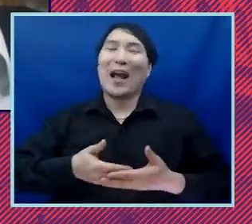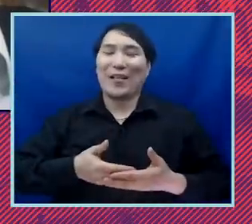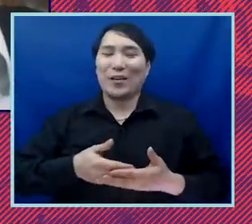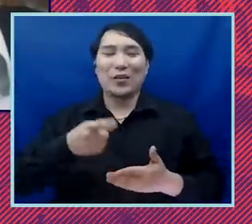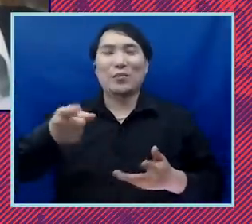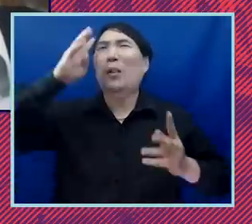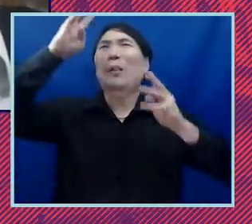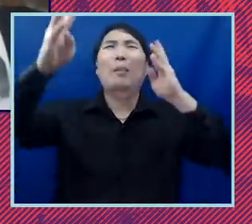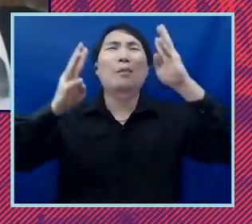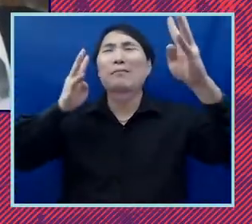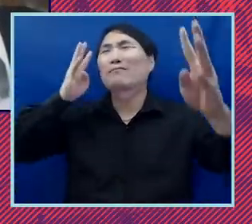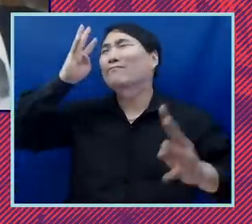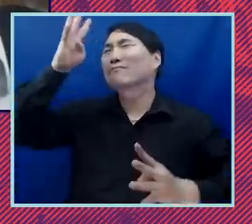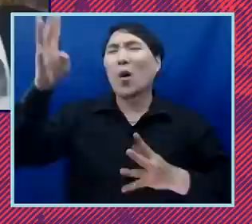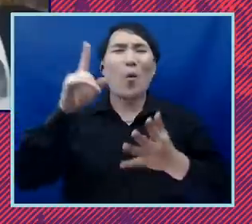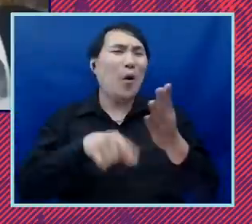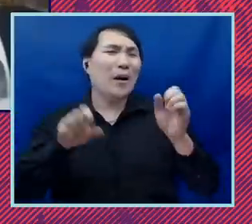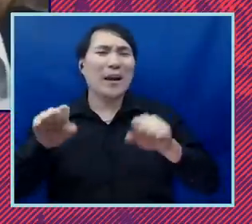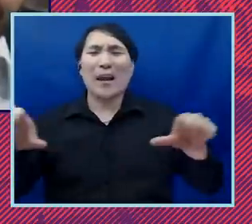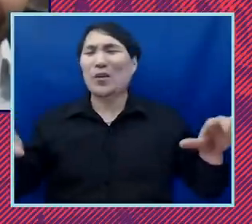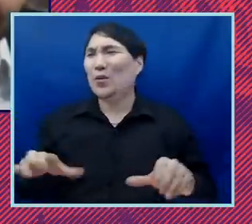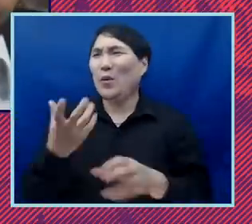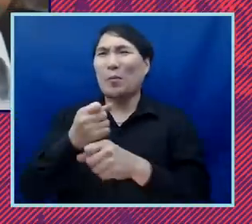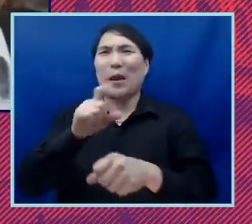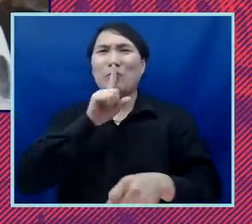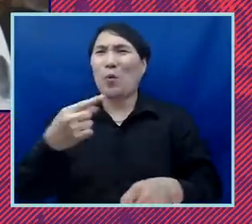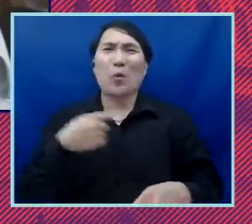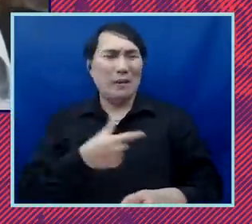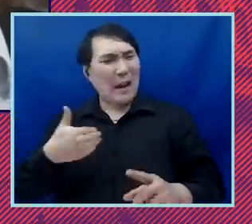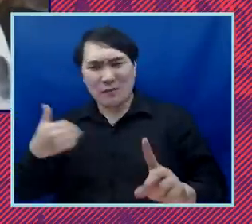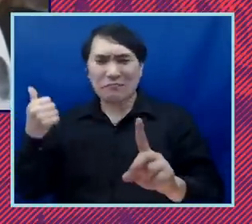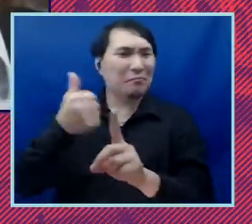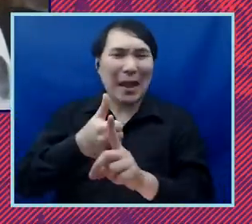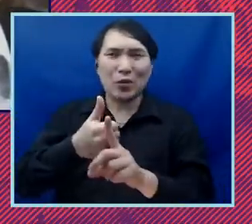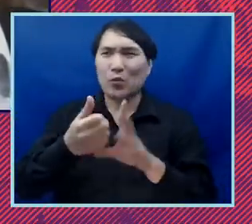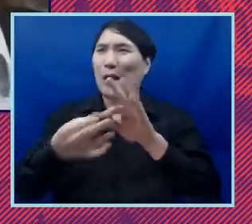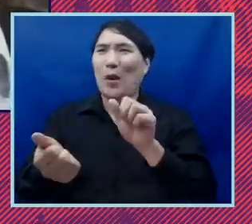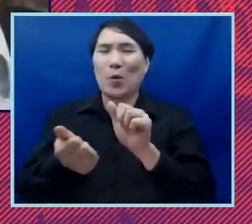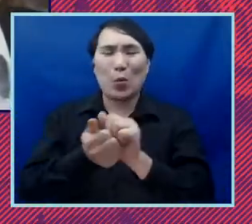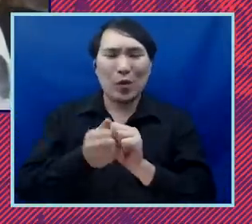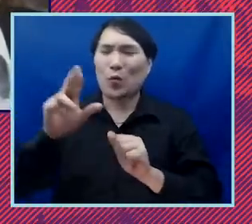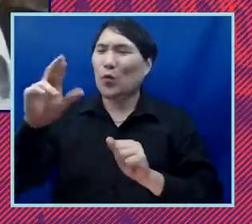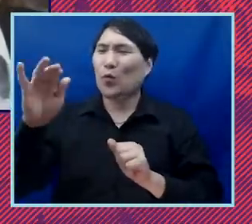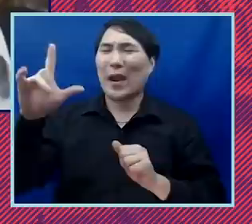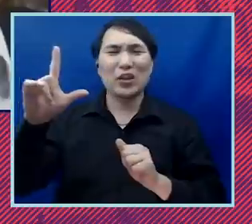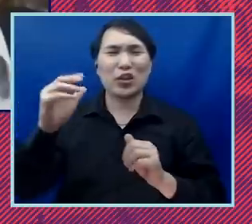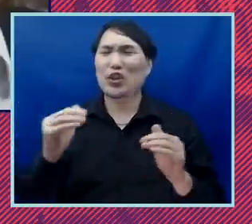ideas on what we can do to make a difference on racial justice and systemic equality talk to me